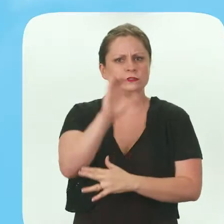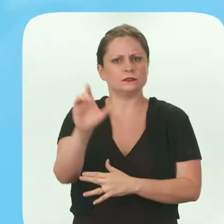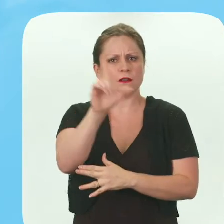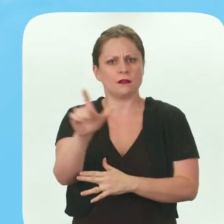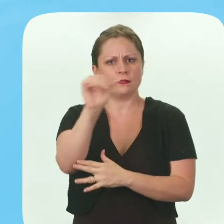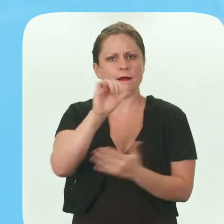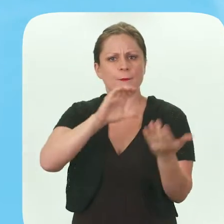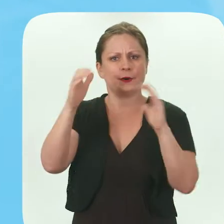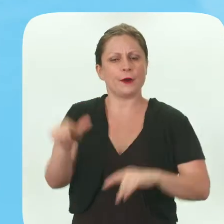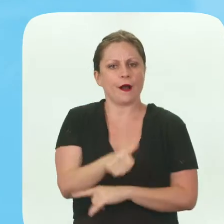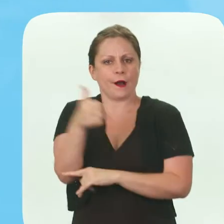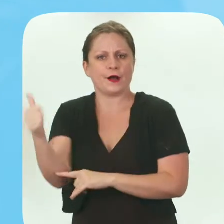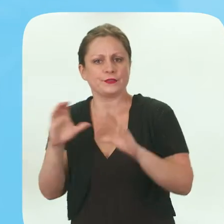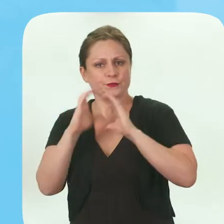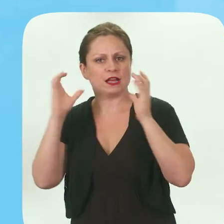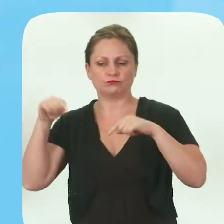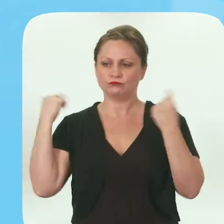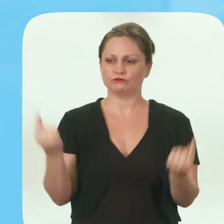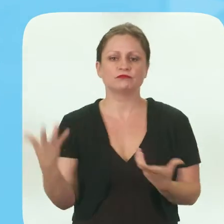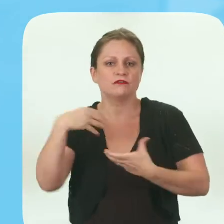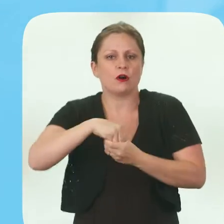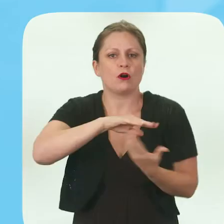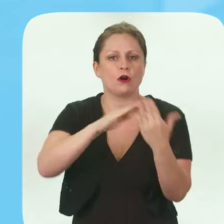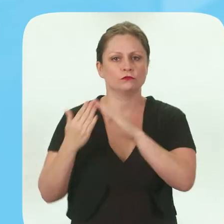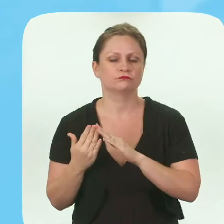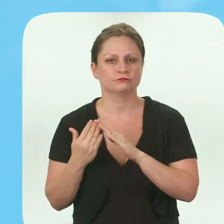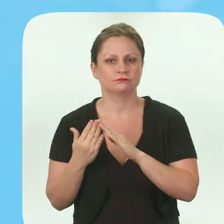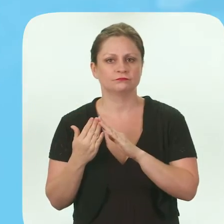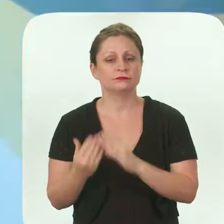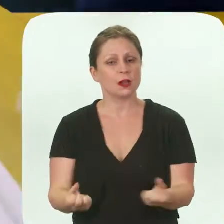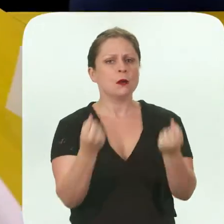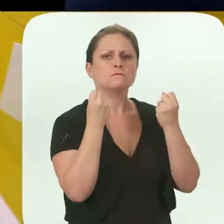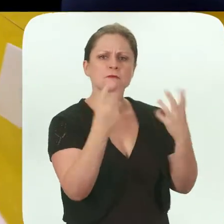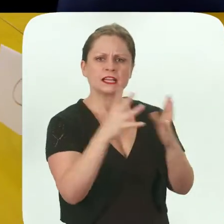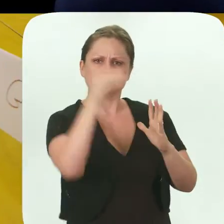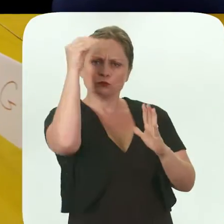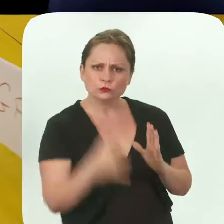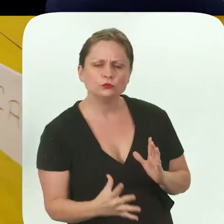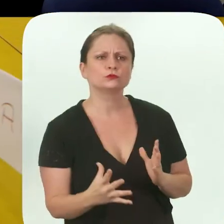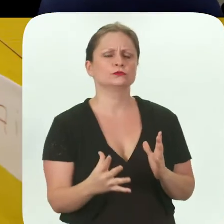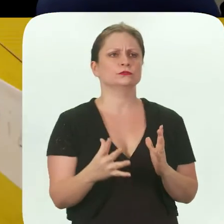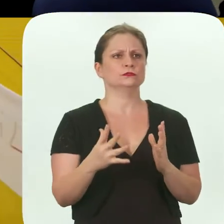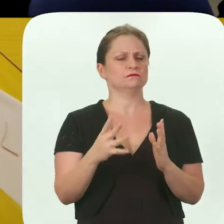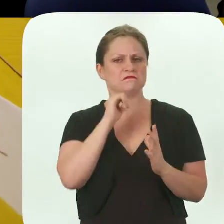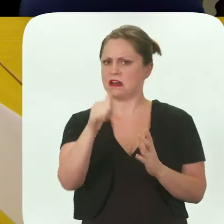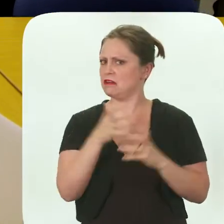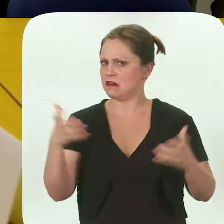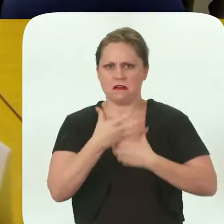than I have any other course I've ever taken as far as being involved in the community. A lot of the students kind of go from not having a lot